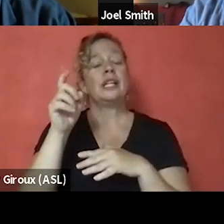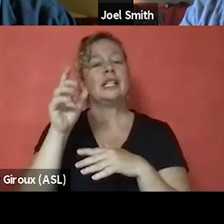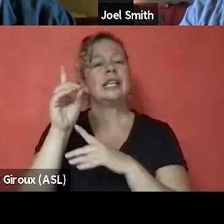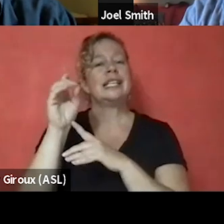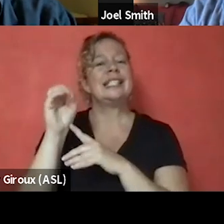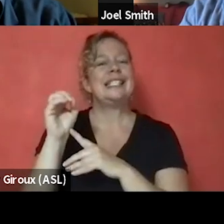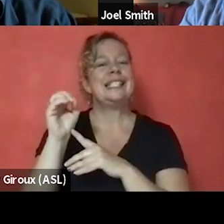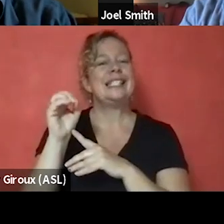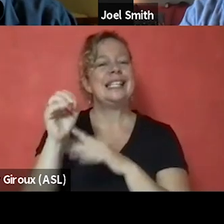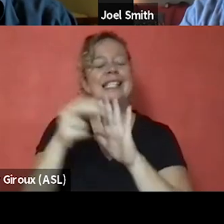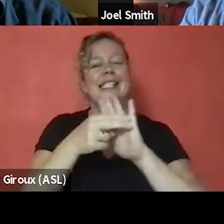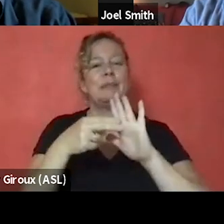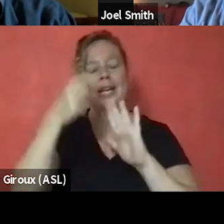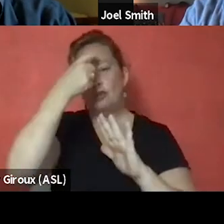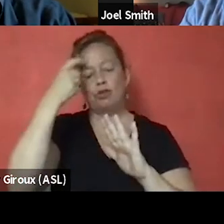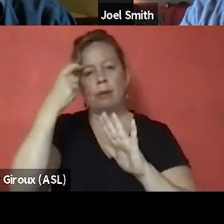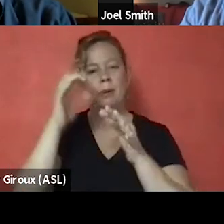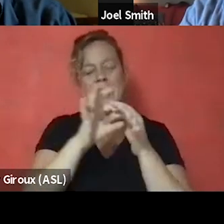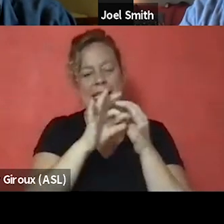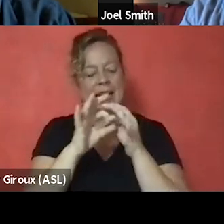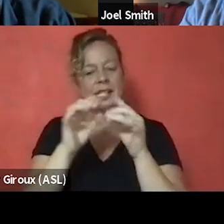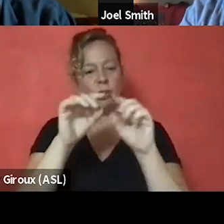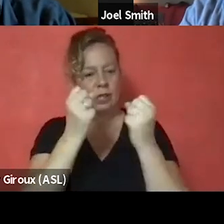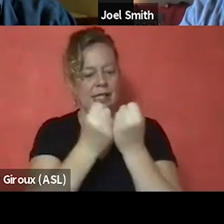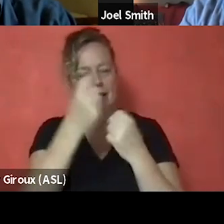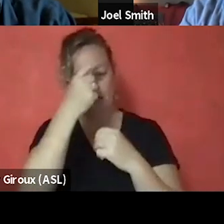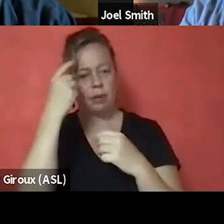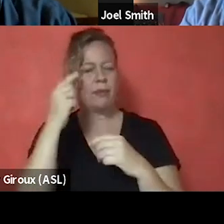when it relates to adjusting to societal trauma from racism.